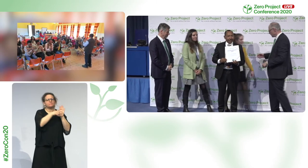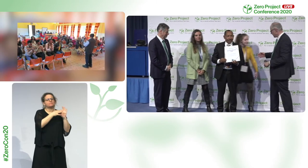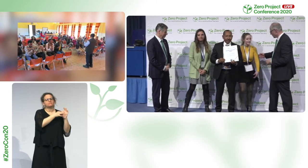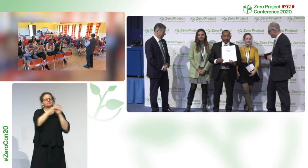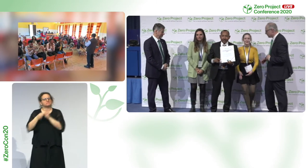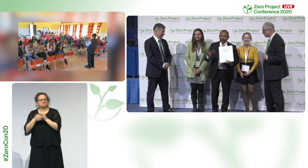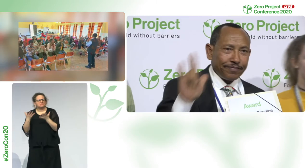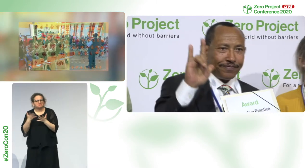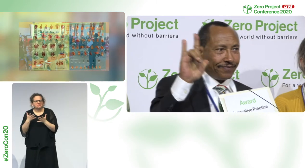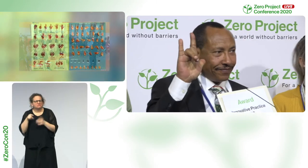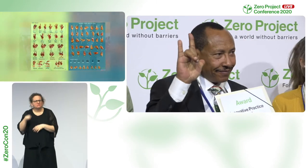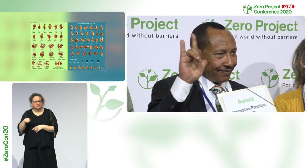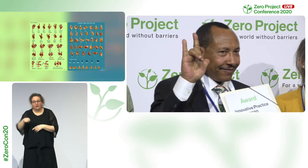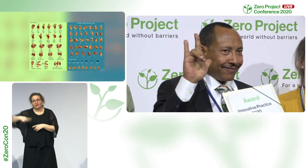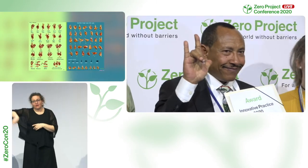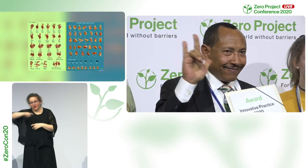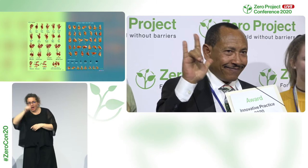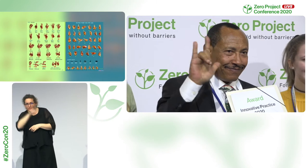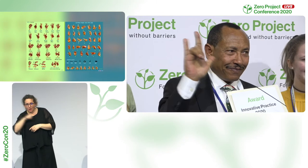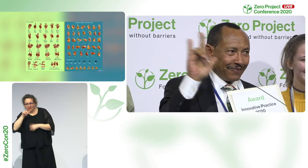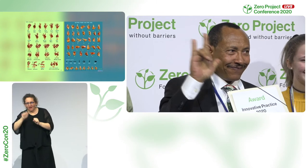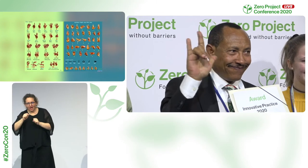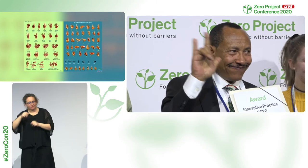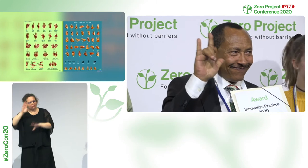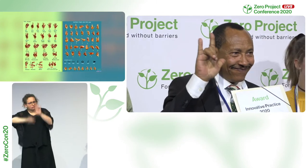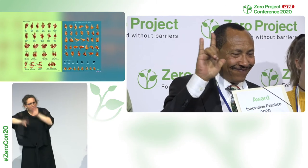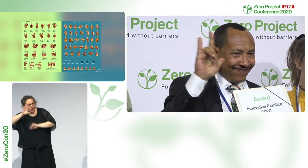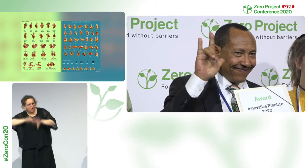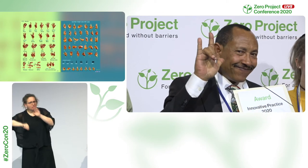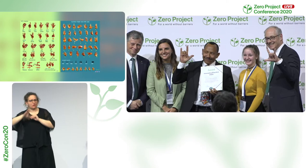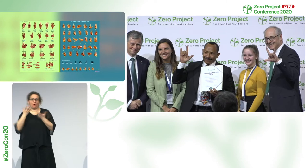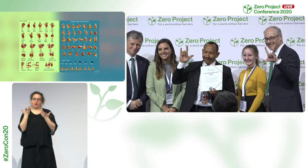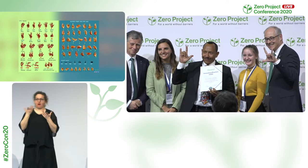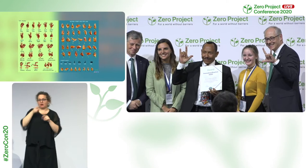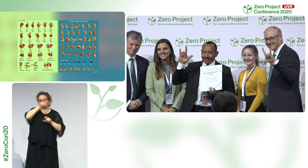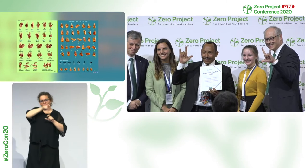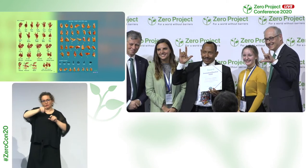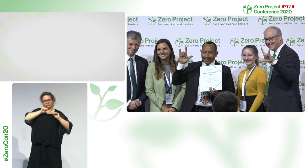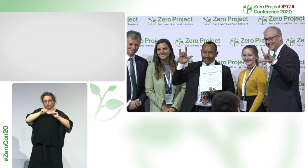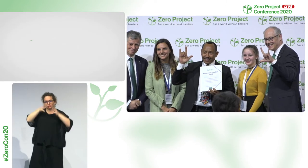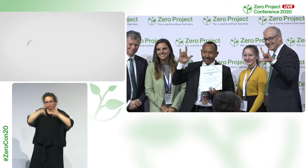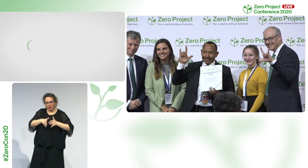The program provides training for teachers in mainstream schools. In the use of sign language and enables